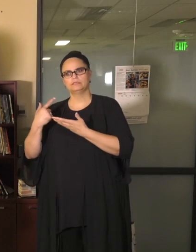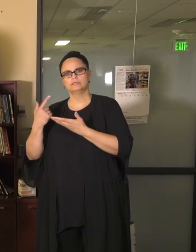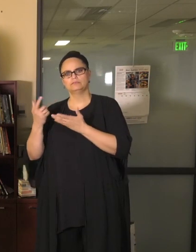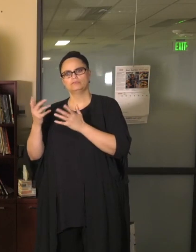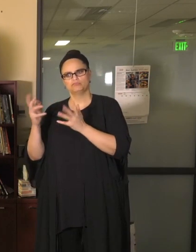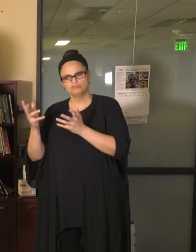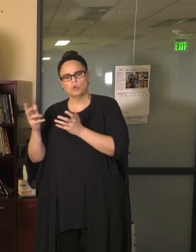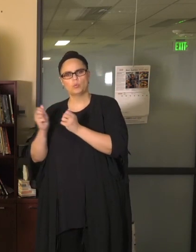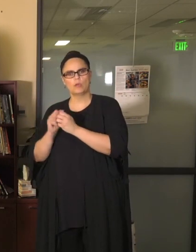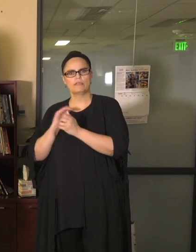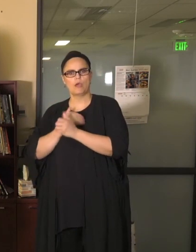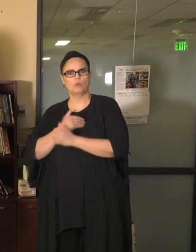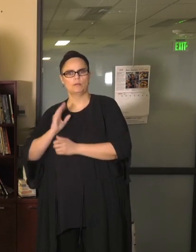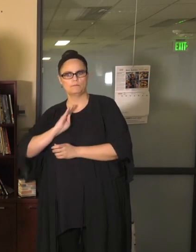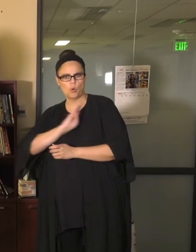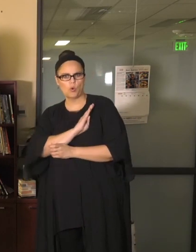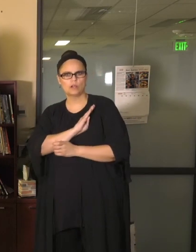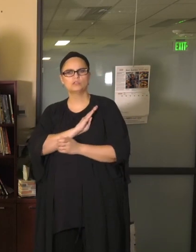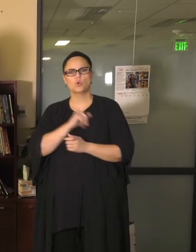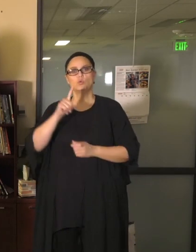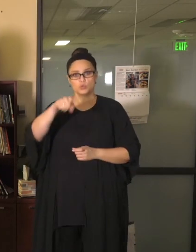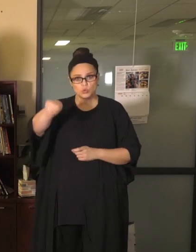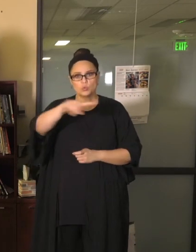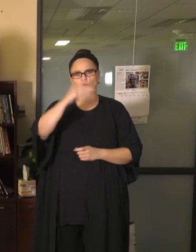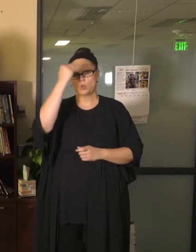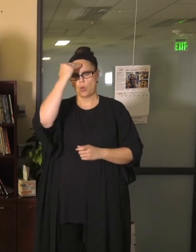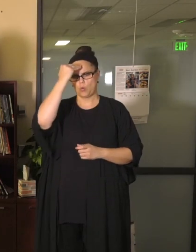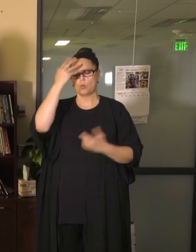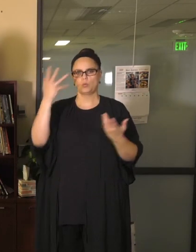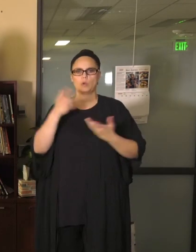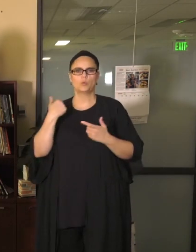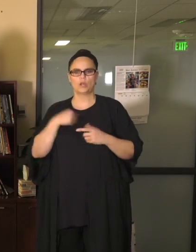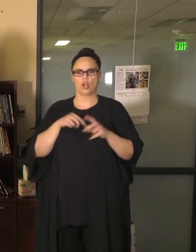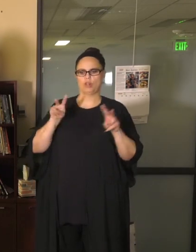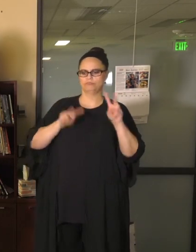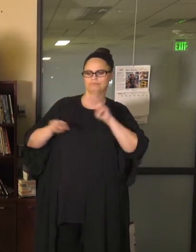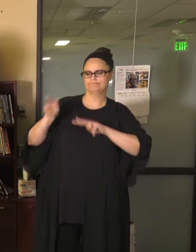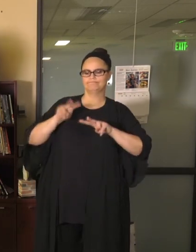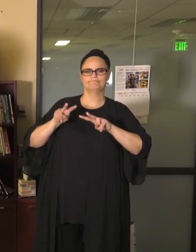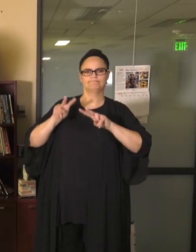what we're looking at in terms of our readiness factors of making successful transitions.